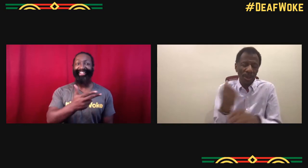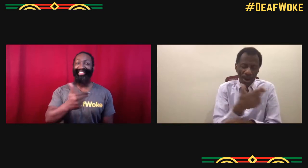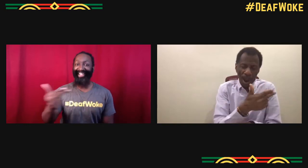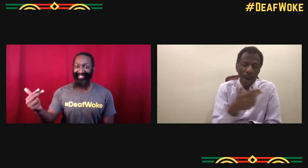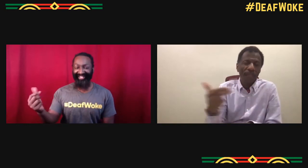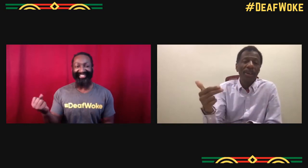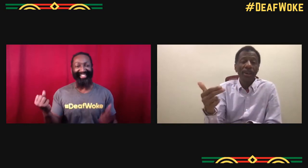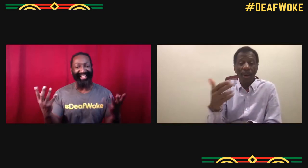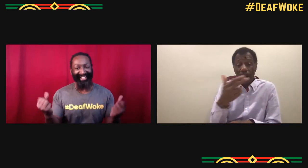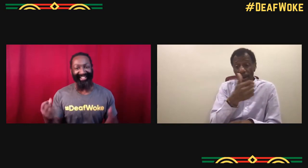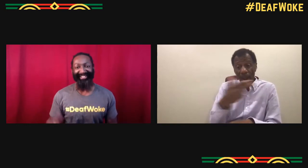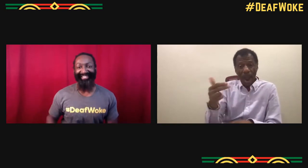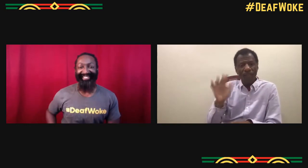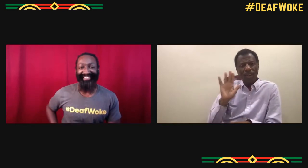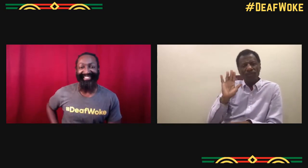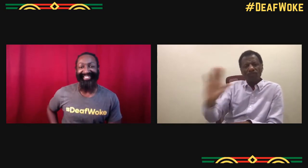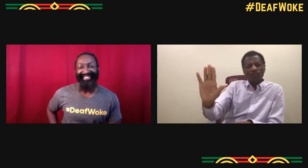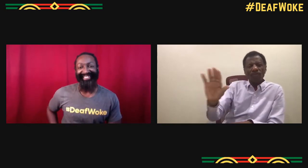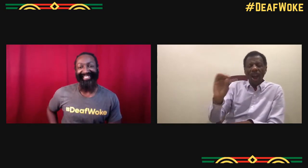Yeah, this is a sign for it, it's called Navi.